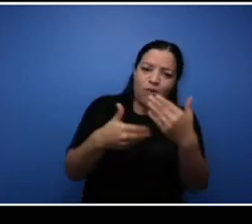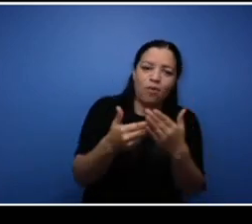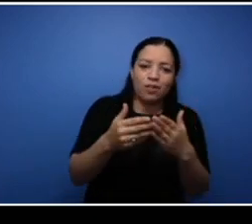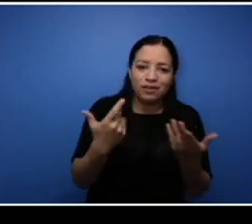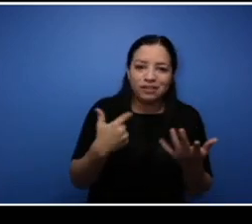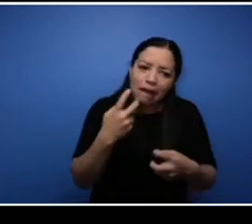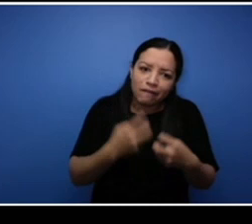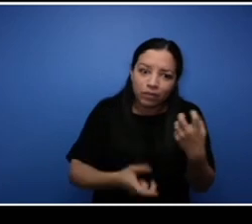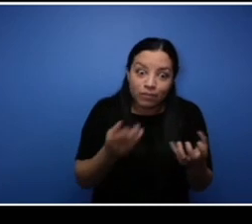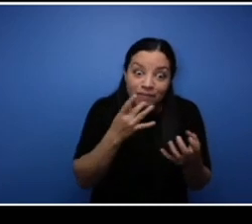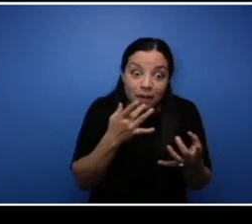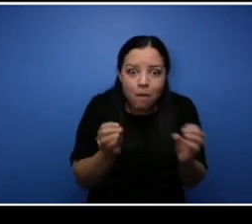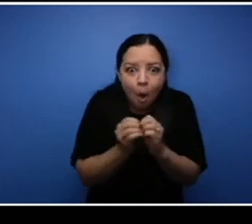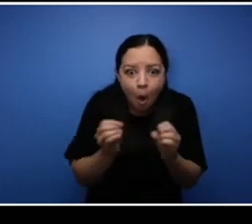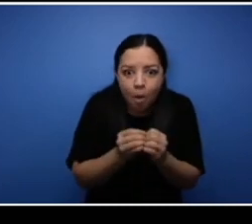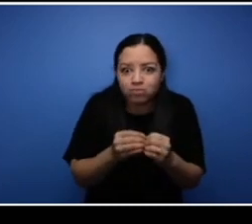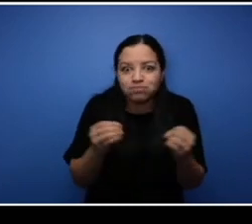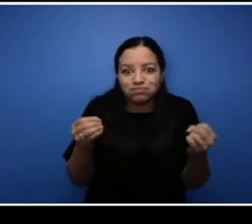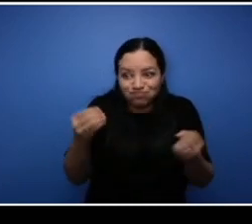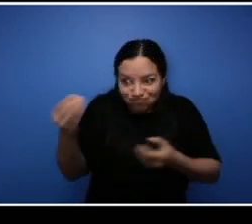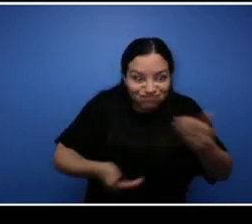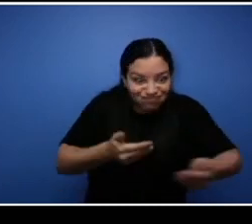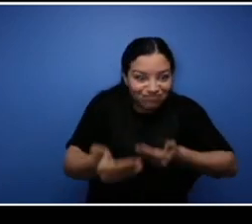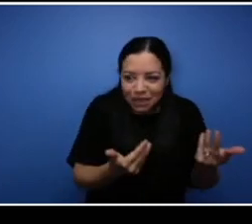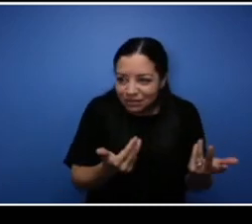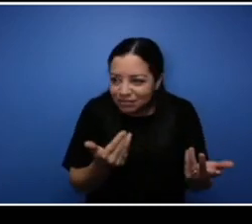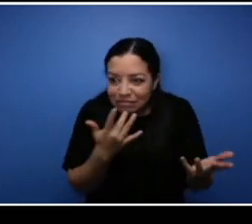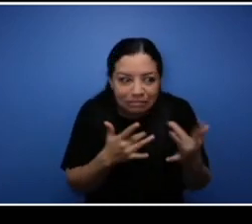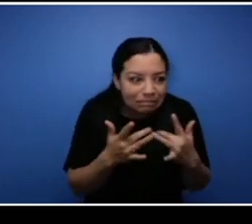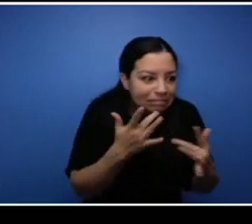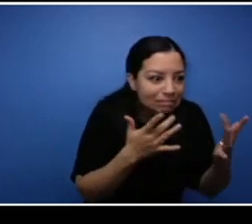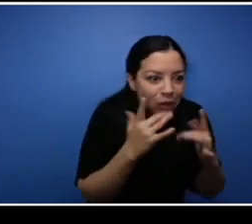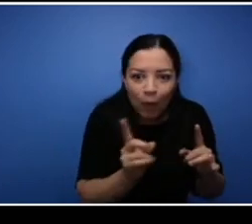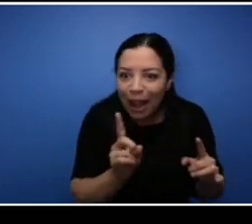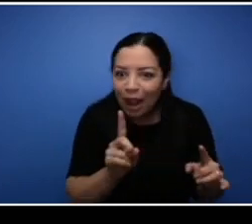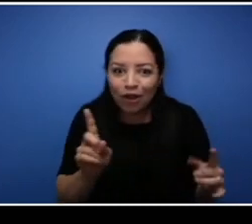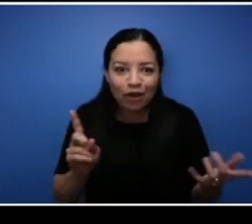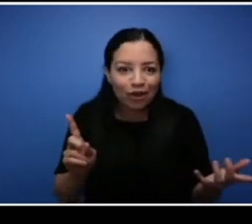that it's not there and they're not available. But I've got two black gentlemen that are